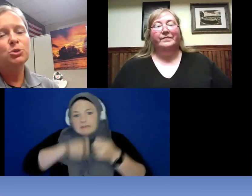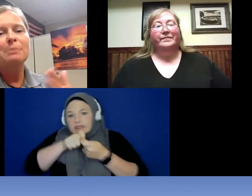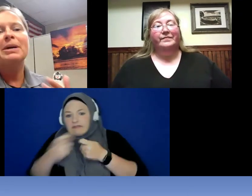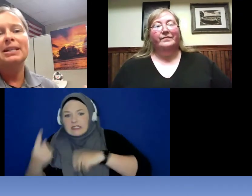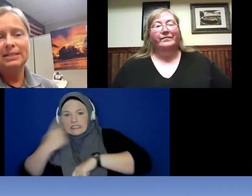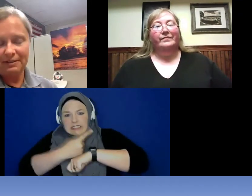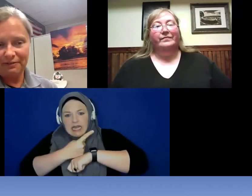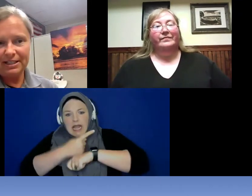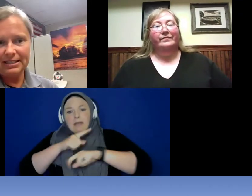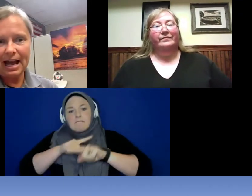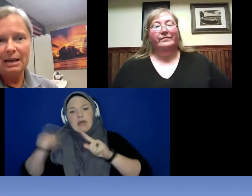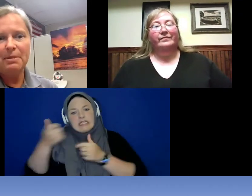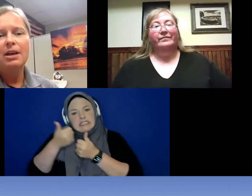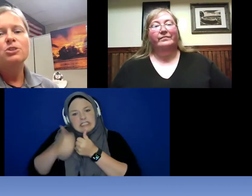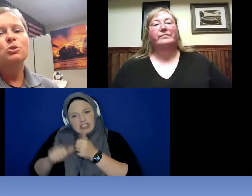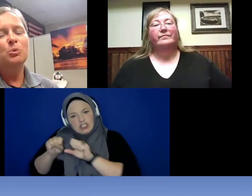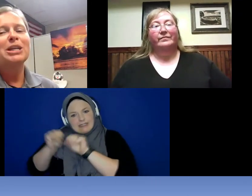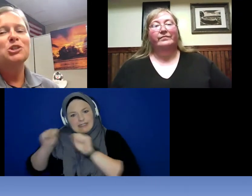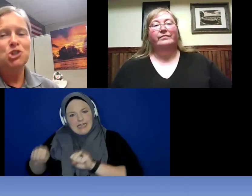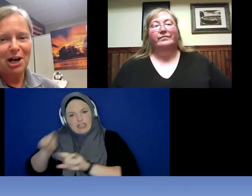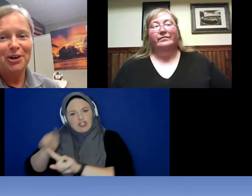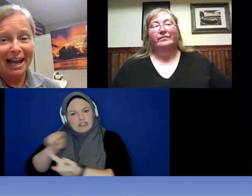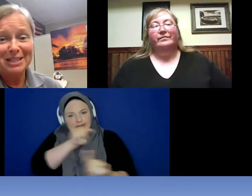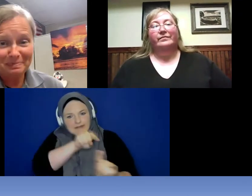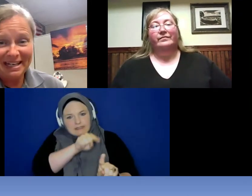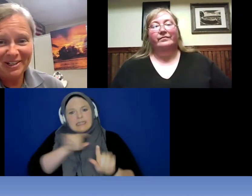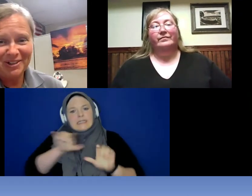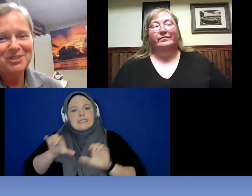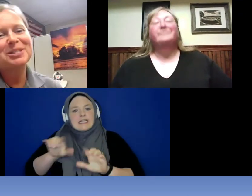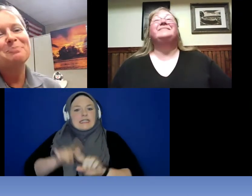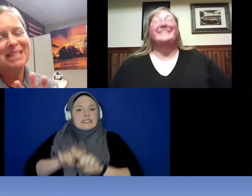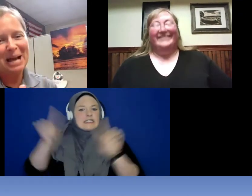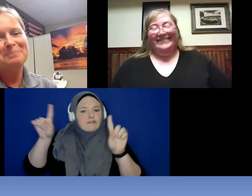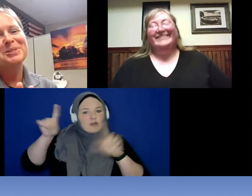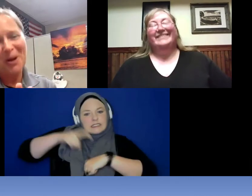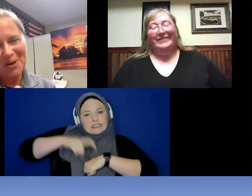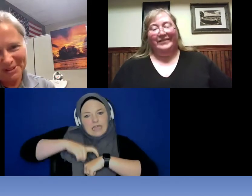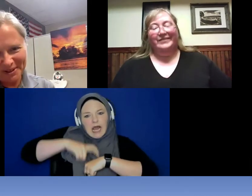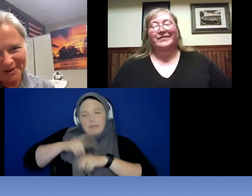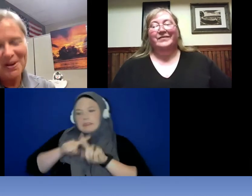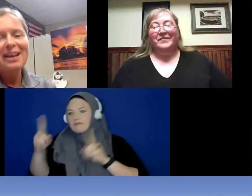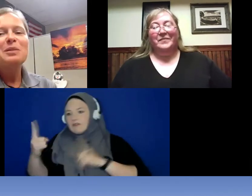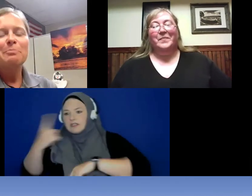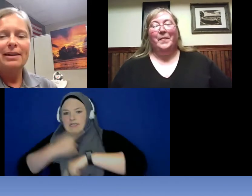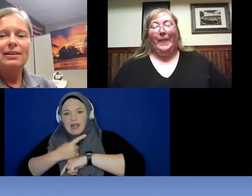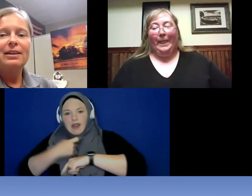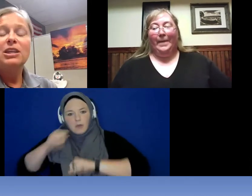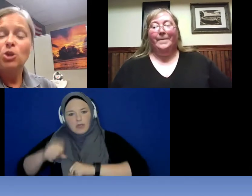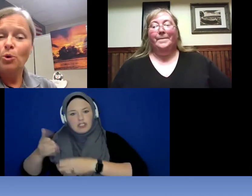them at a different time so we can share guest speakers sometimes also. But your